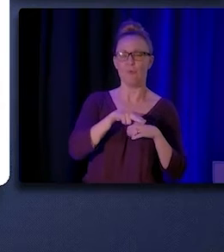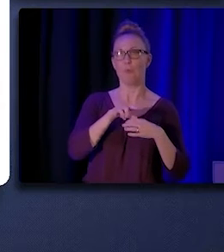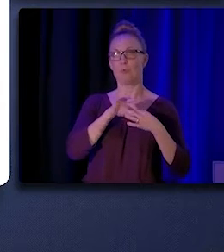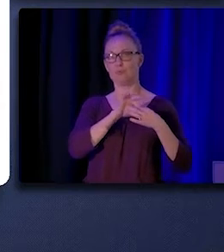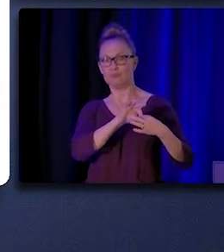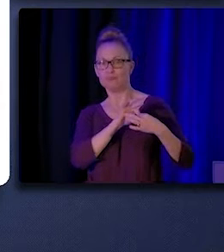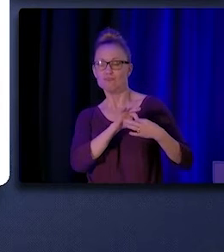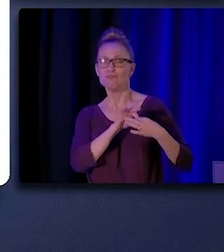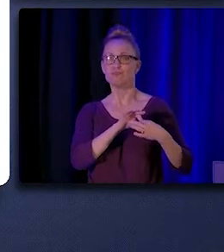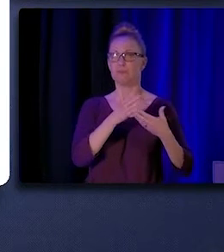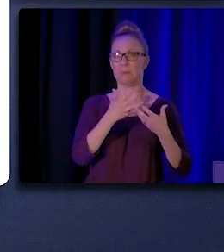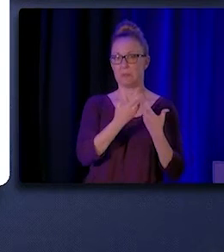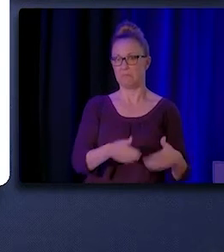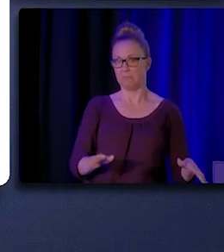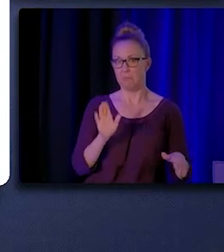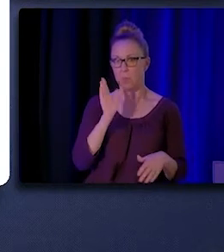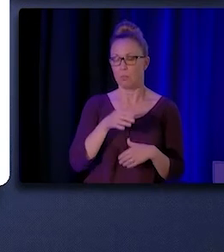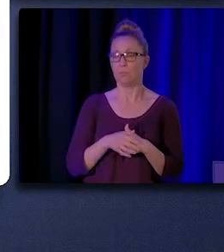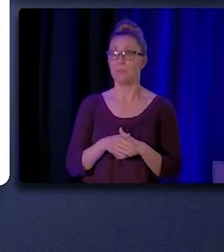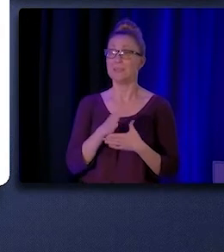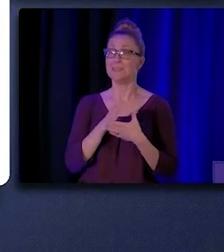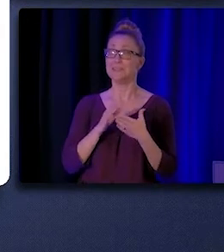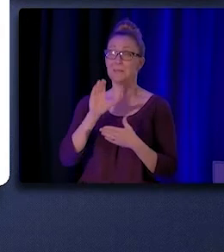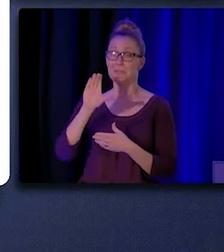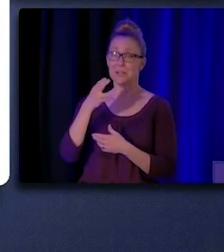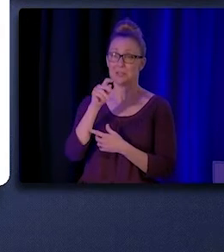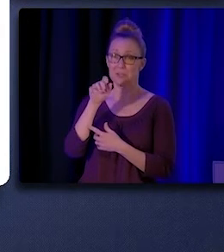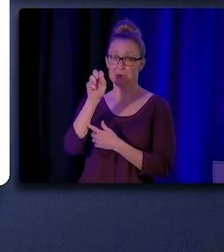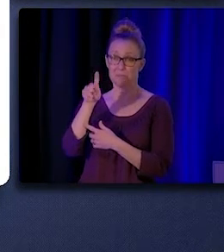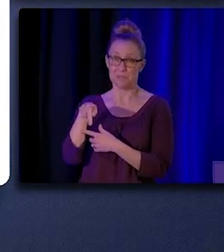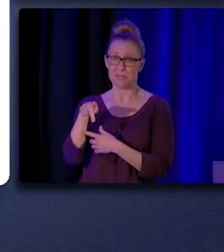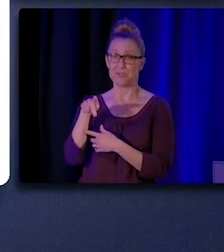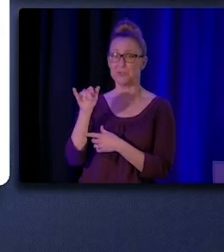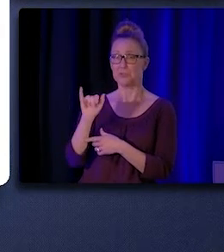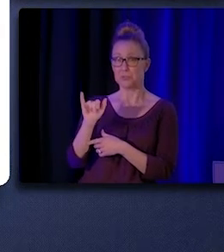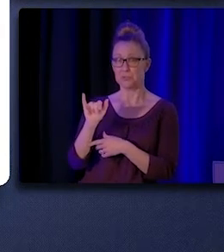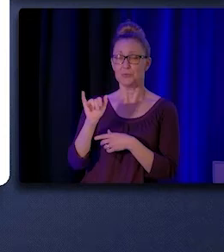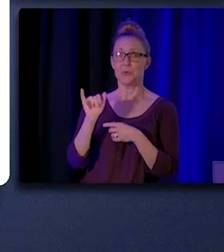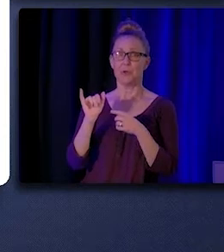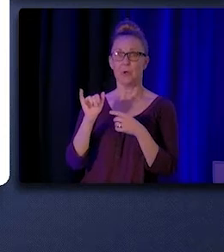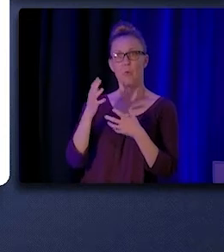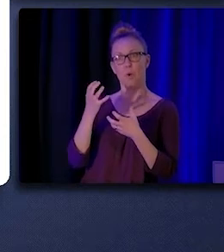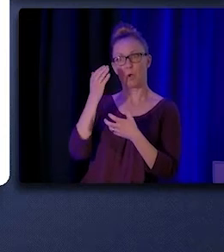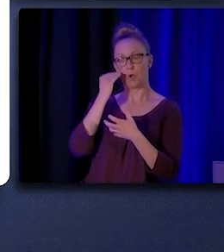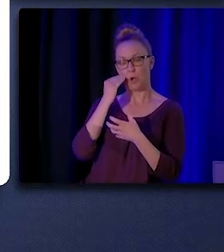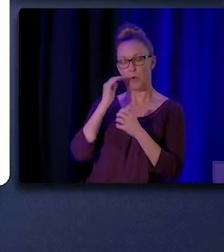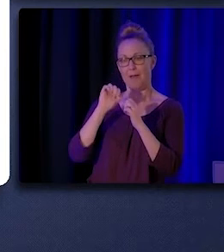Some interviewees were also curious to know if or how the SPA may tie into certain elements of CalAIM,